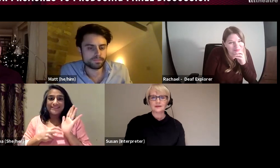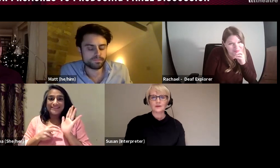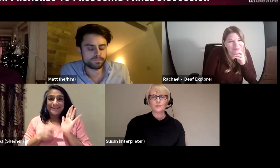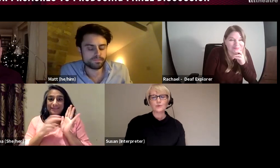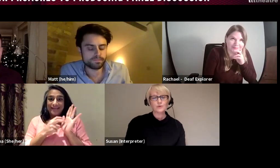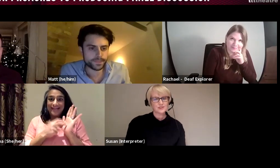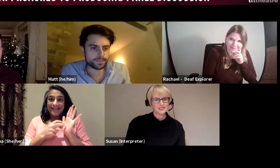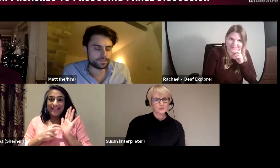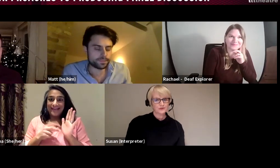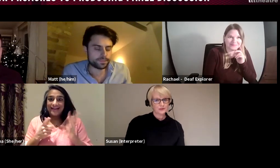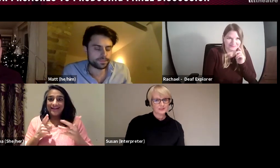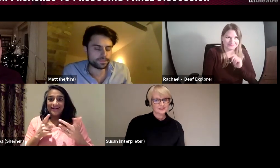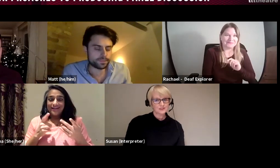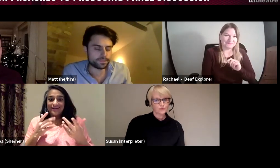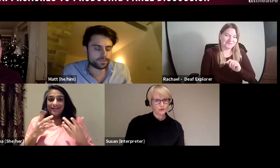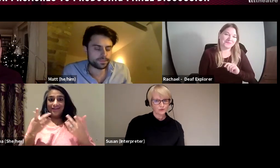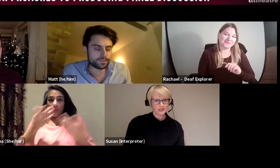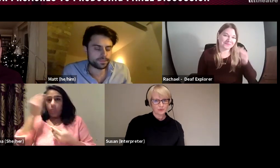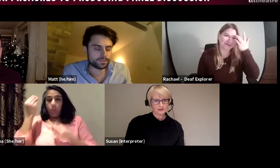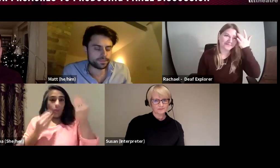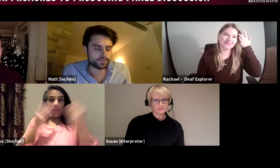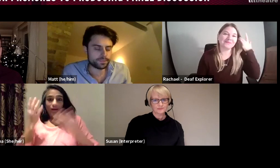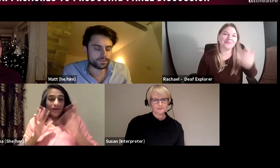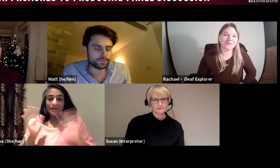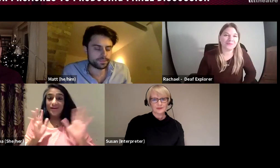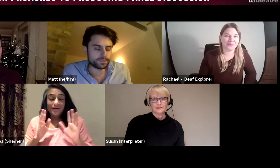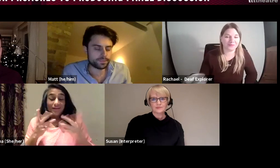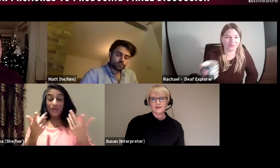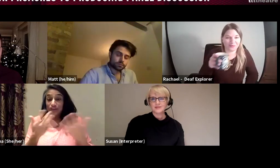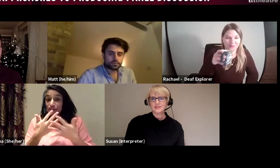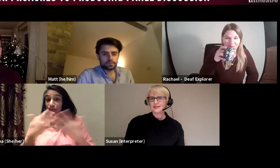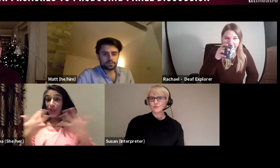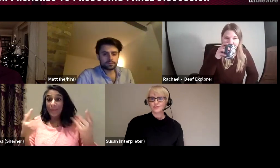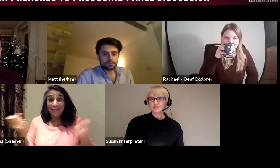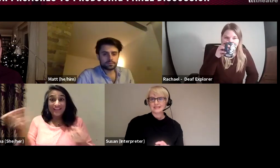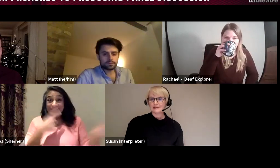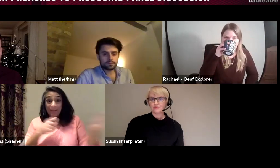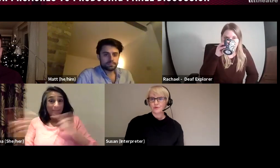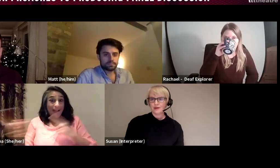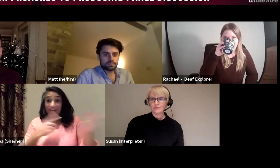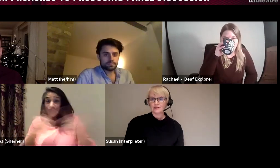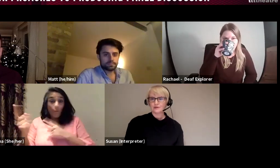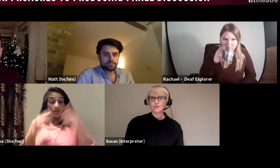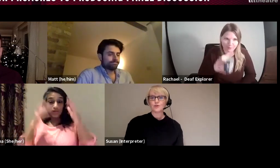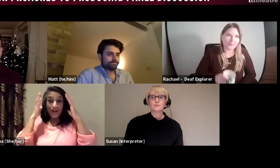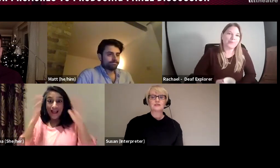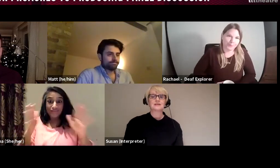What you also need to be very good at is record keeping. Because things will just slip from your memory, there are so many things that